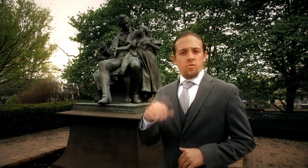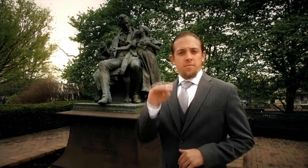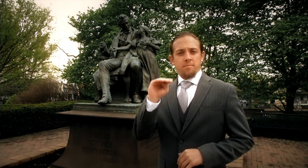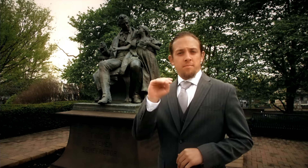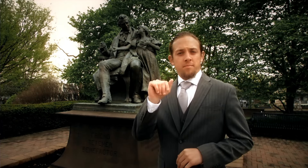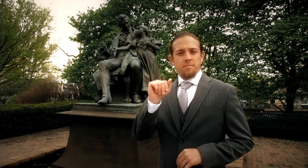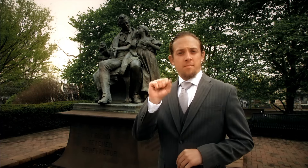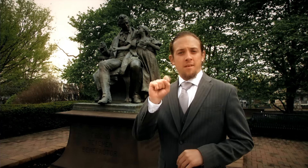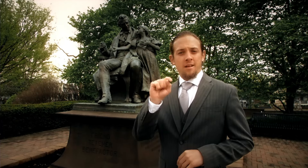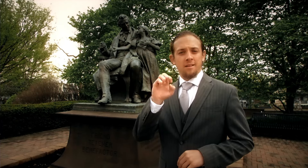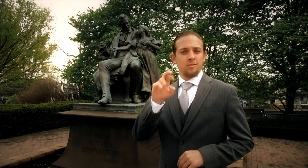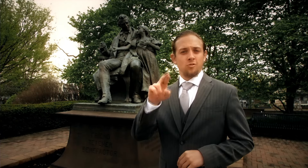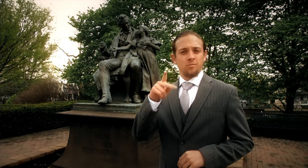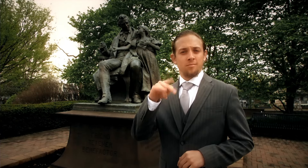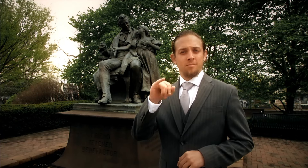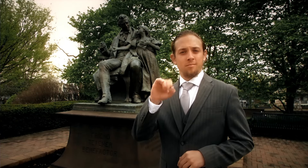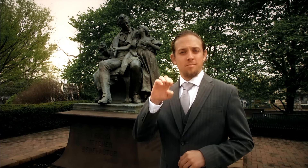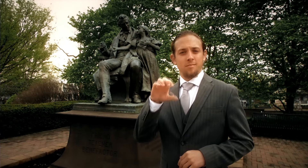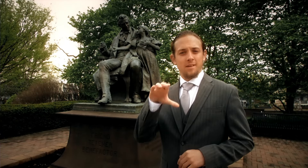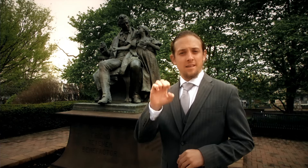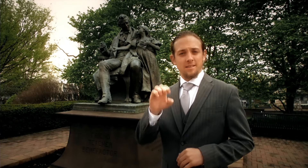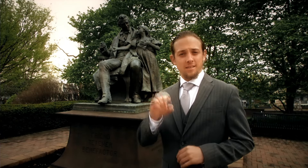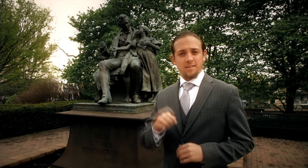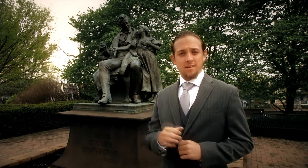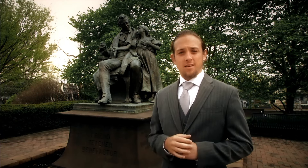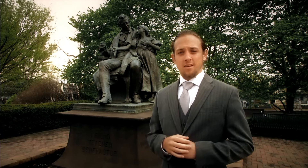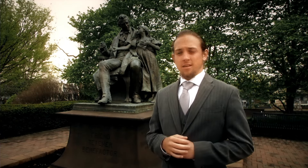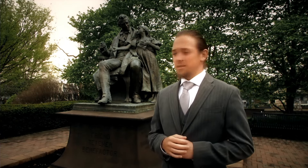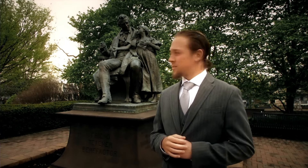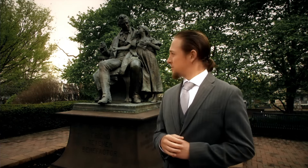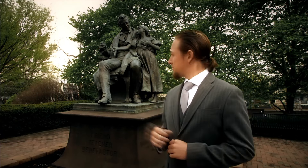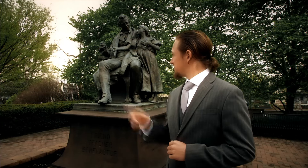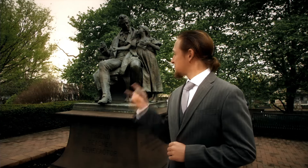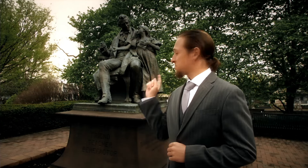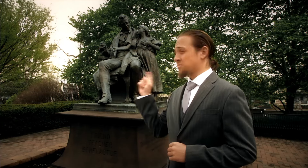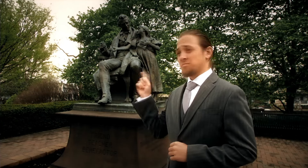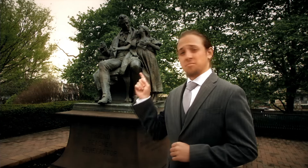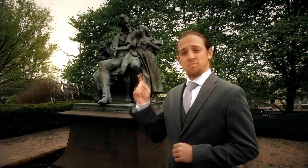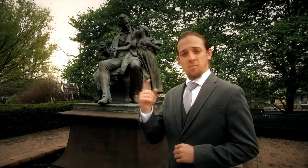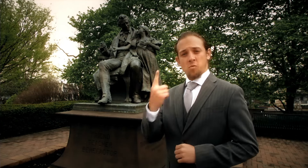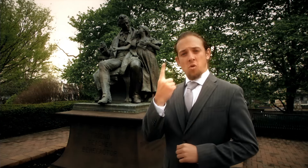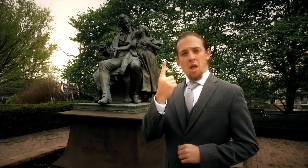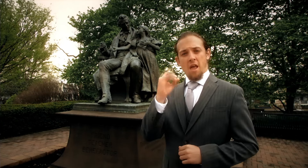Isn't this a masterpiece?